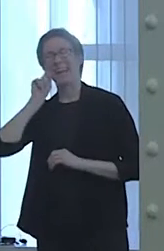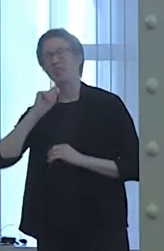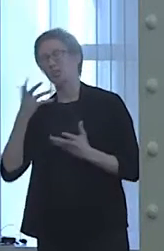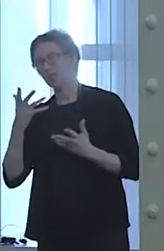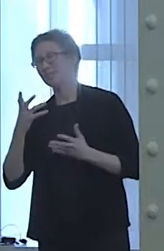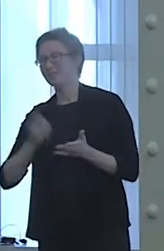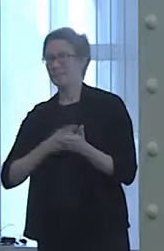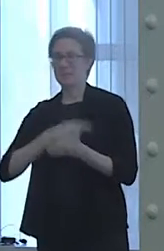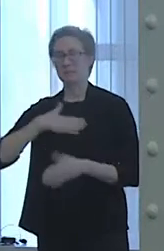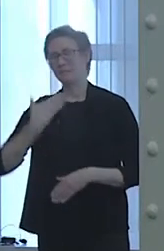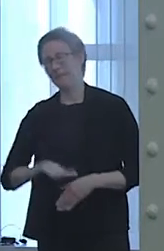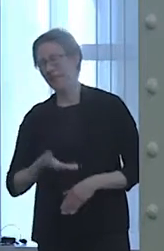It did not go away.